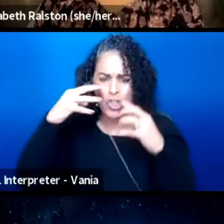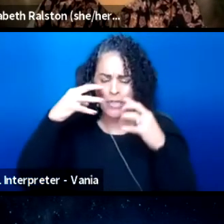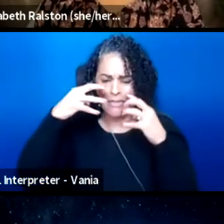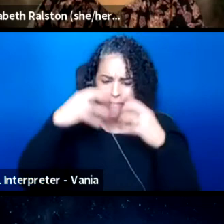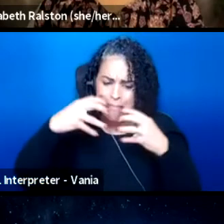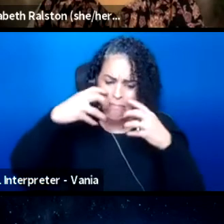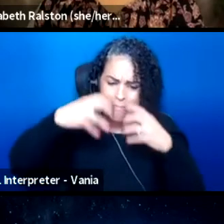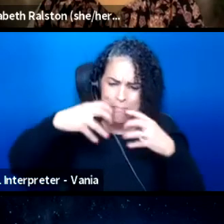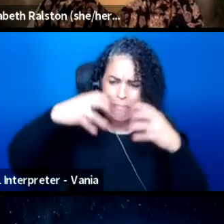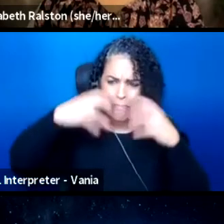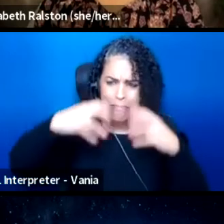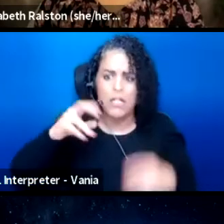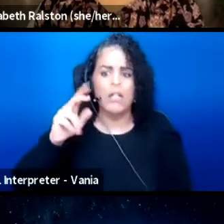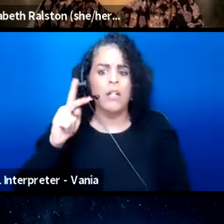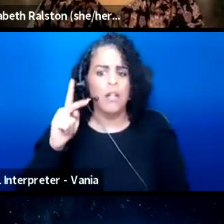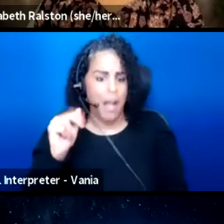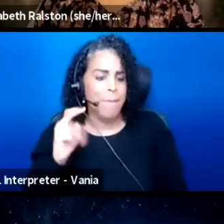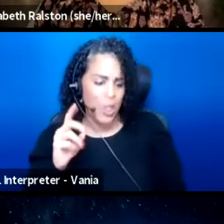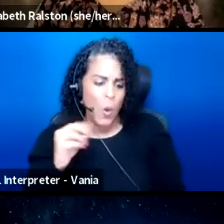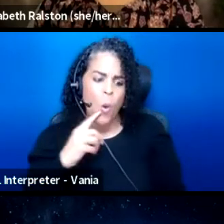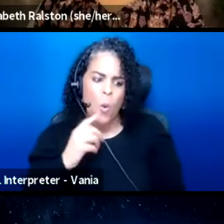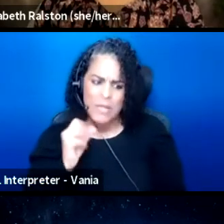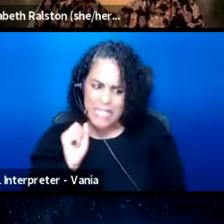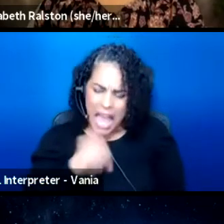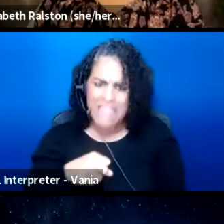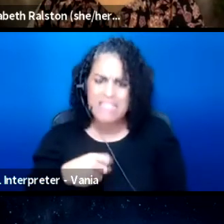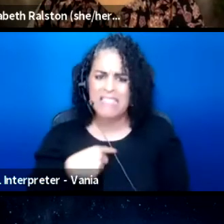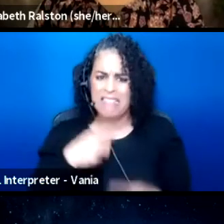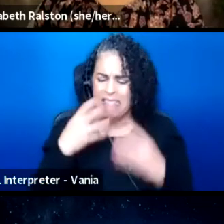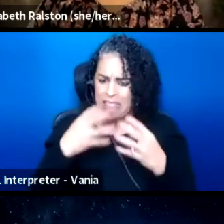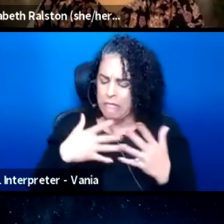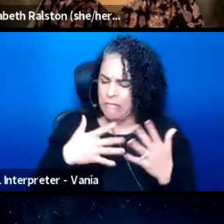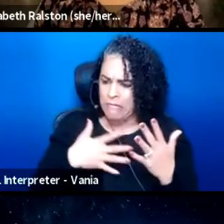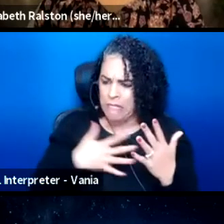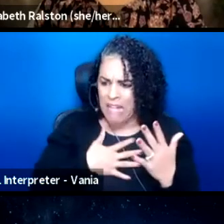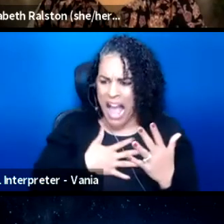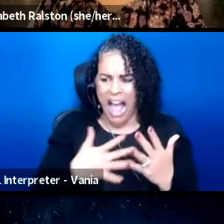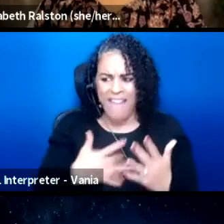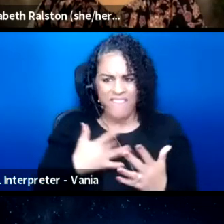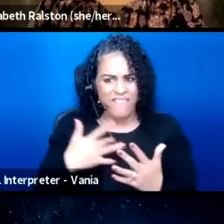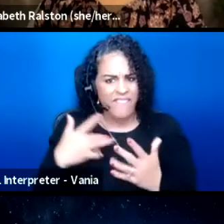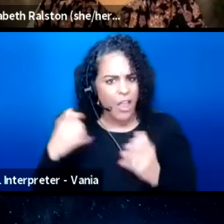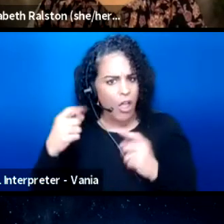Yes. Yeah, and I feel for you so much and we're tired,